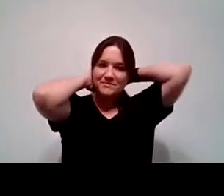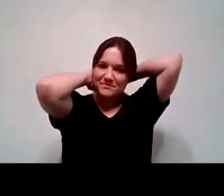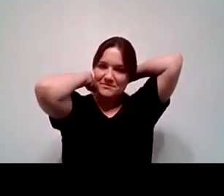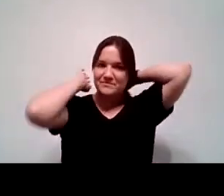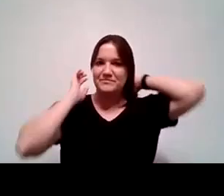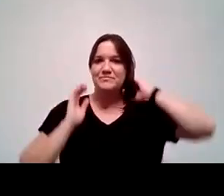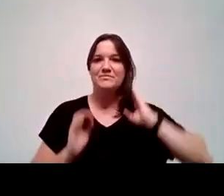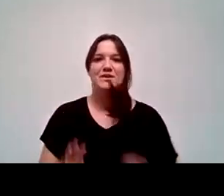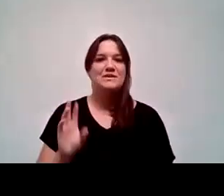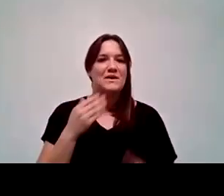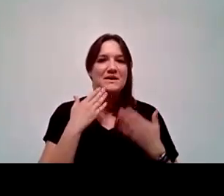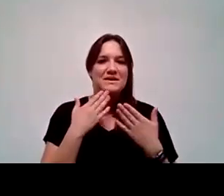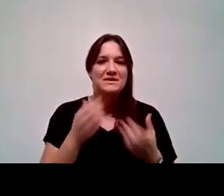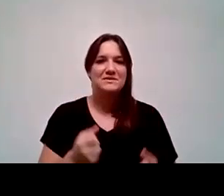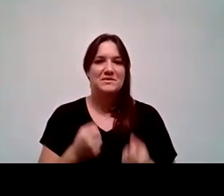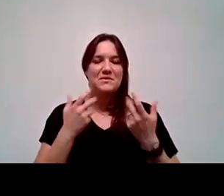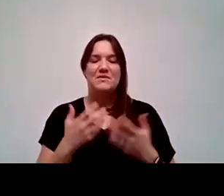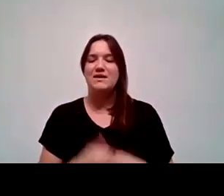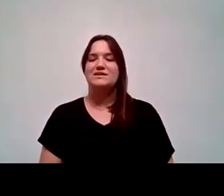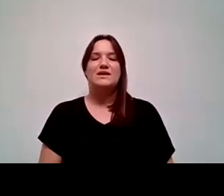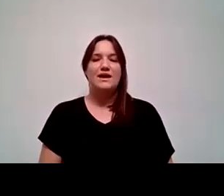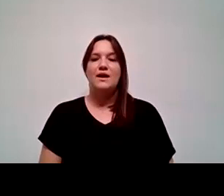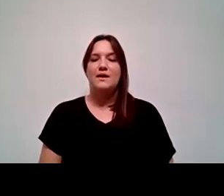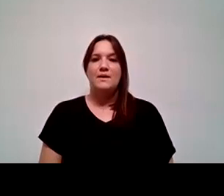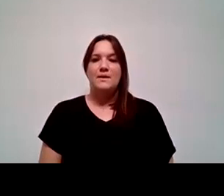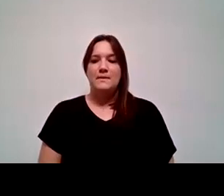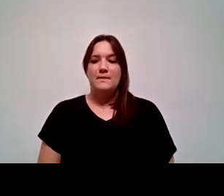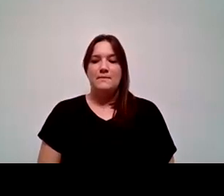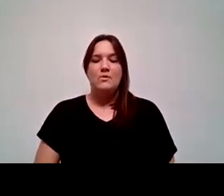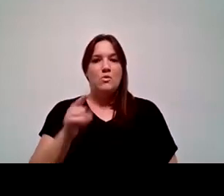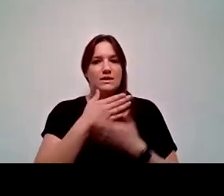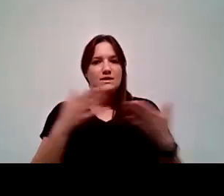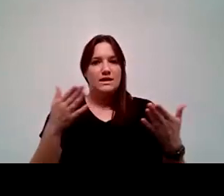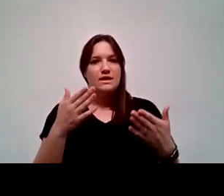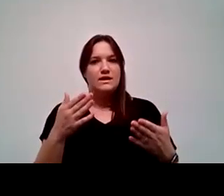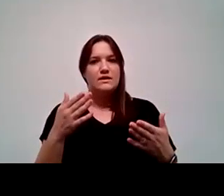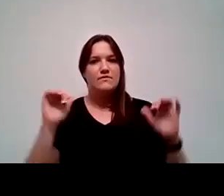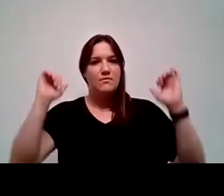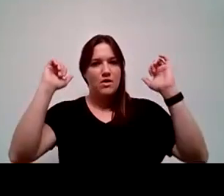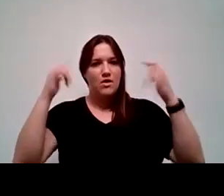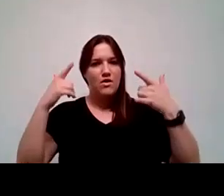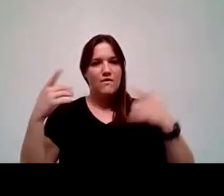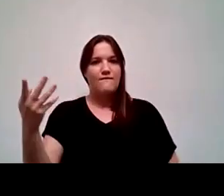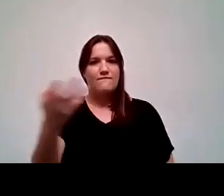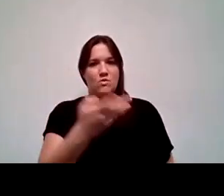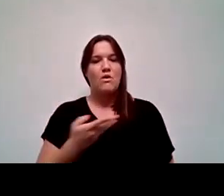No, thank you, Dr. Reyna. I appreciate that. One thing that I found from all four of our presidents